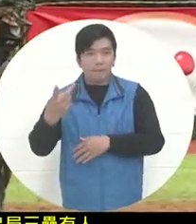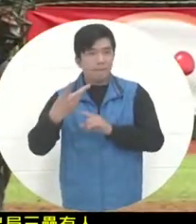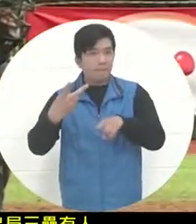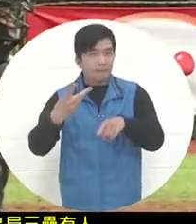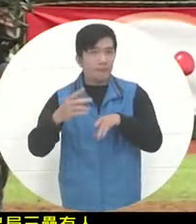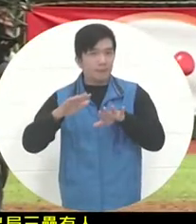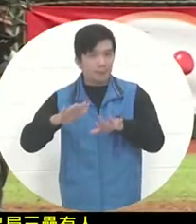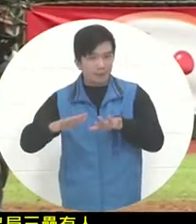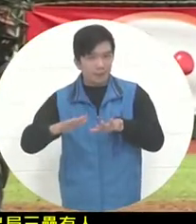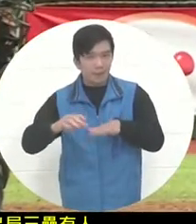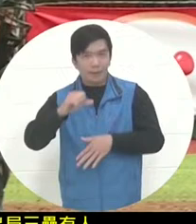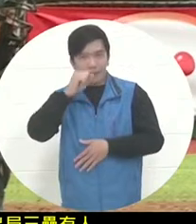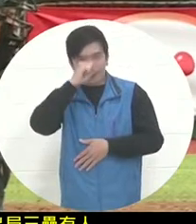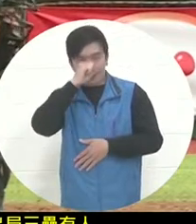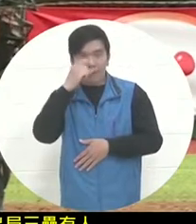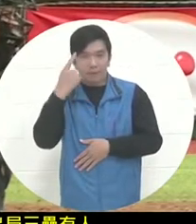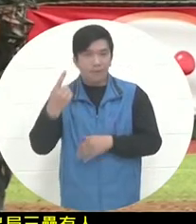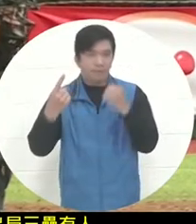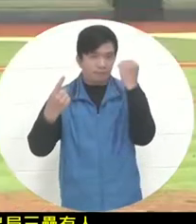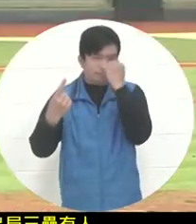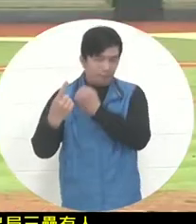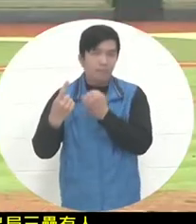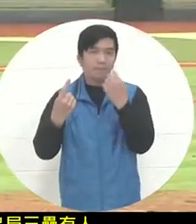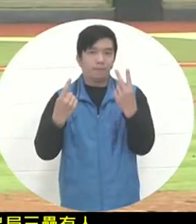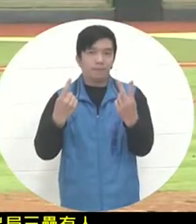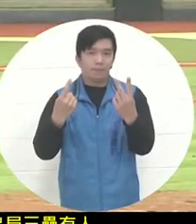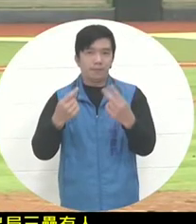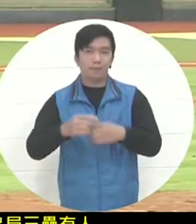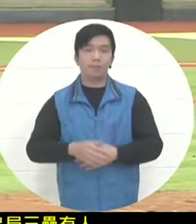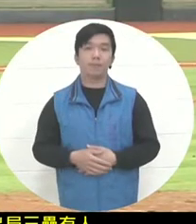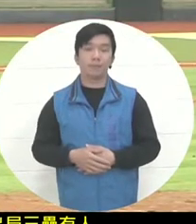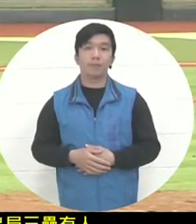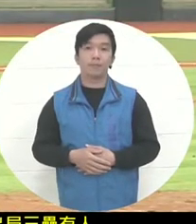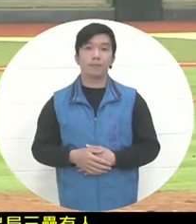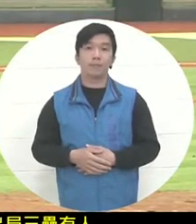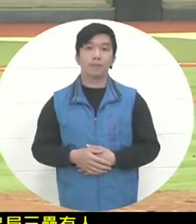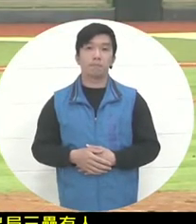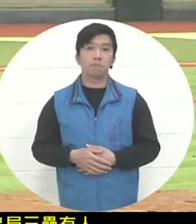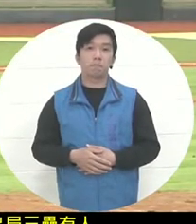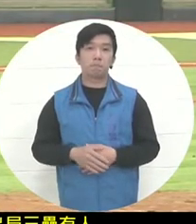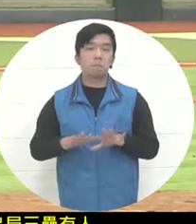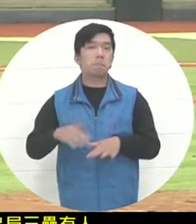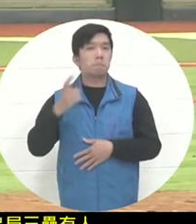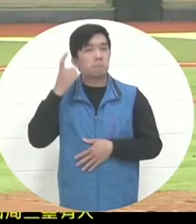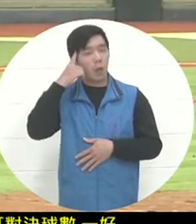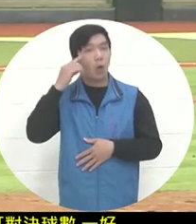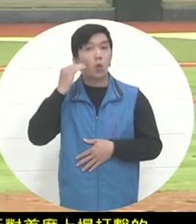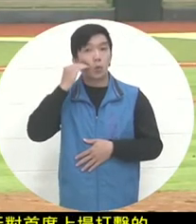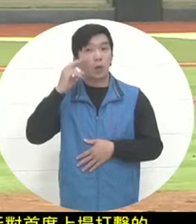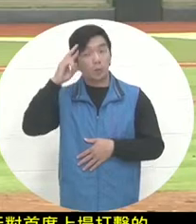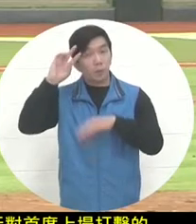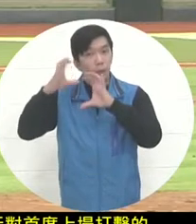is one good and two bad. For the Mexican team, of course , there is a chance to score